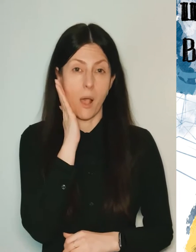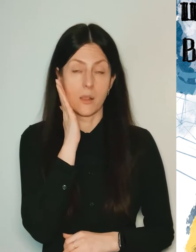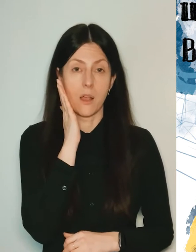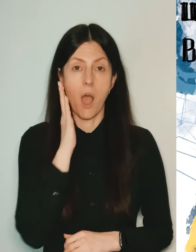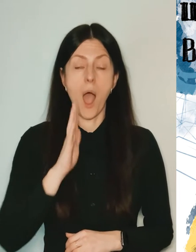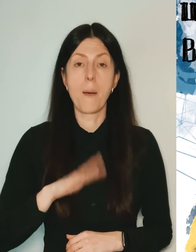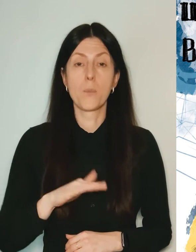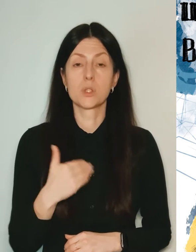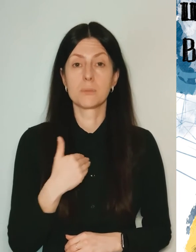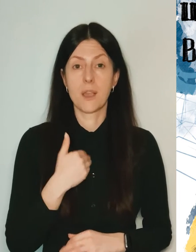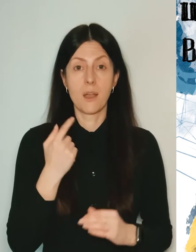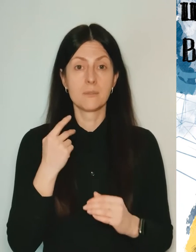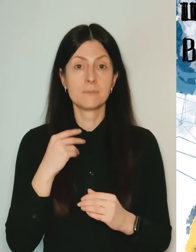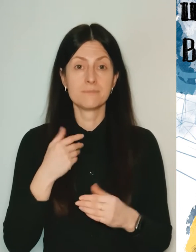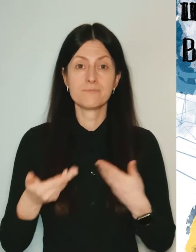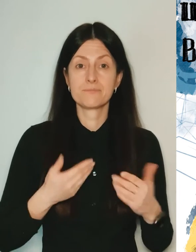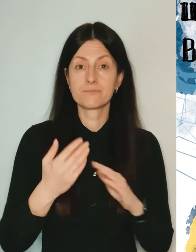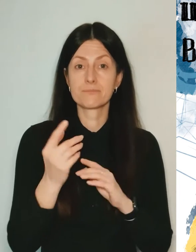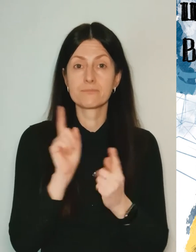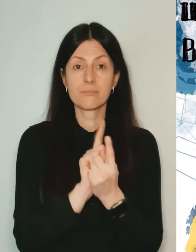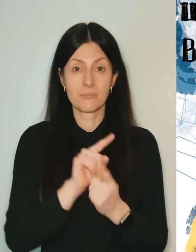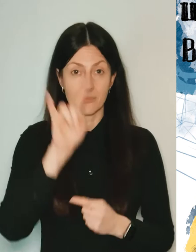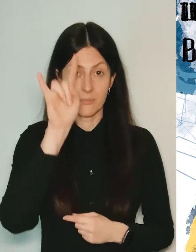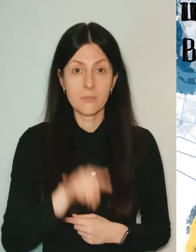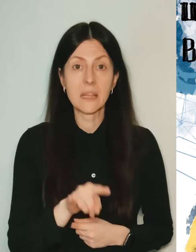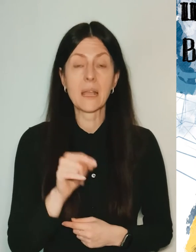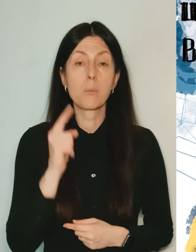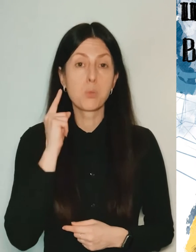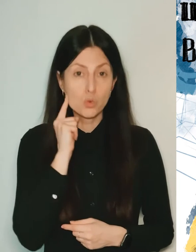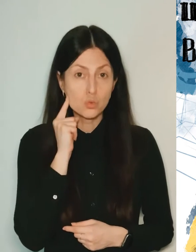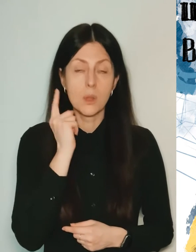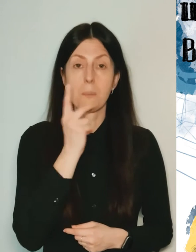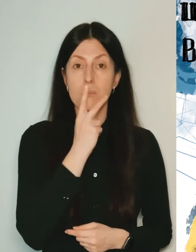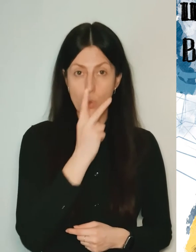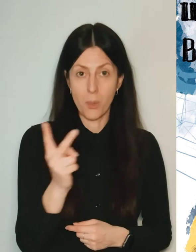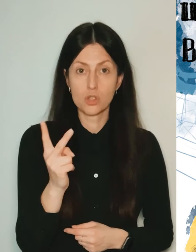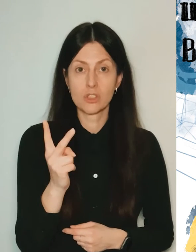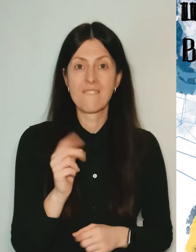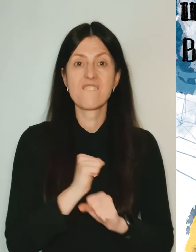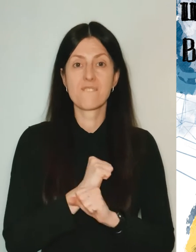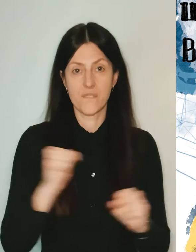Then I came up to the window and I heard and saw the explosions.